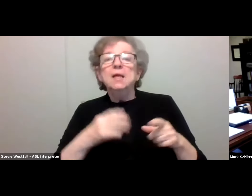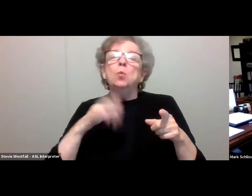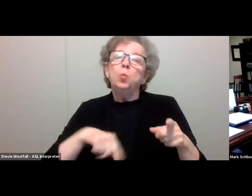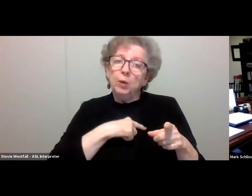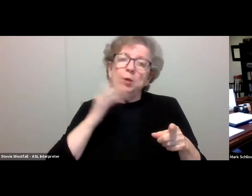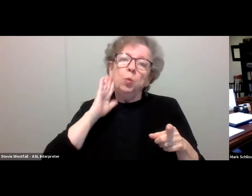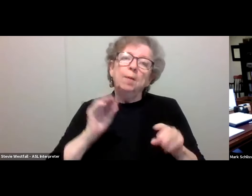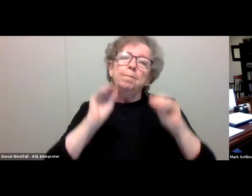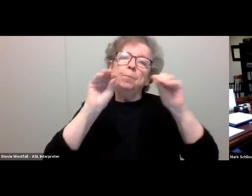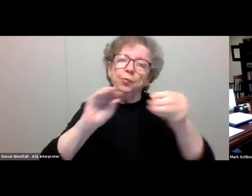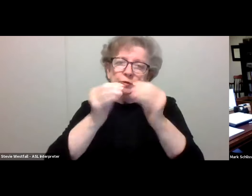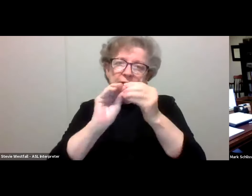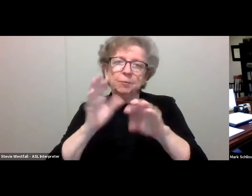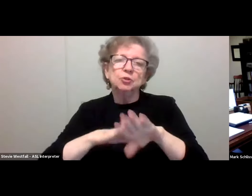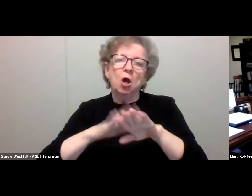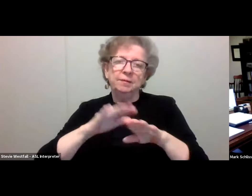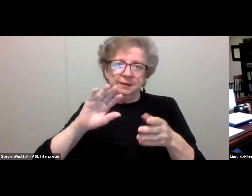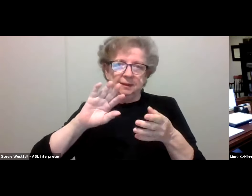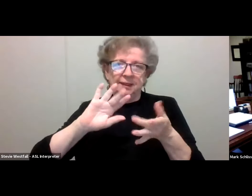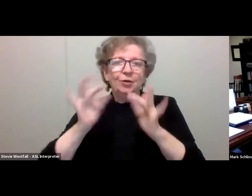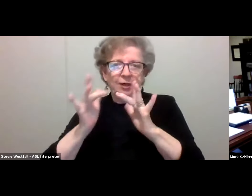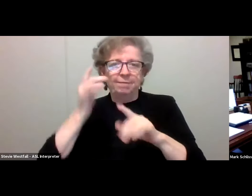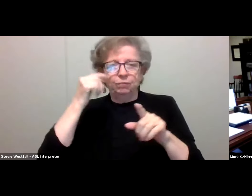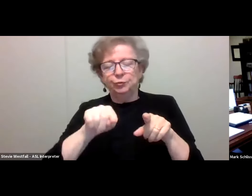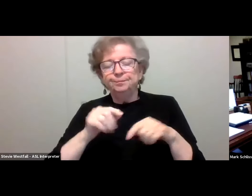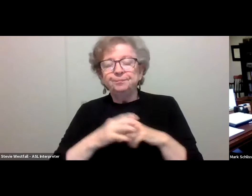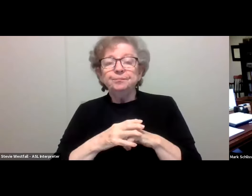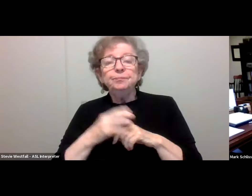We appreciate the strong compliance with indoor masking,